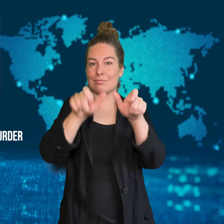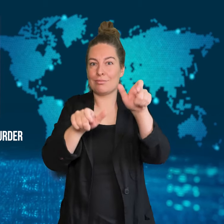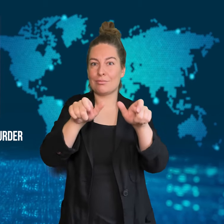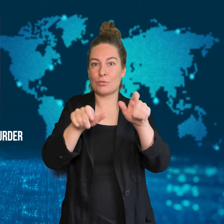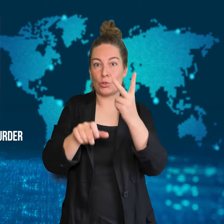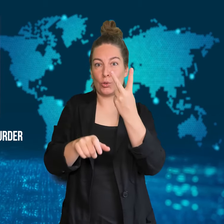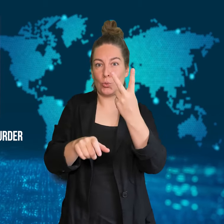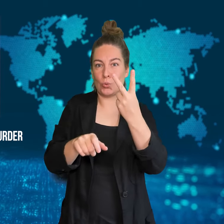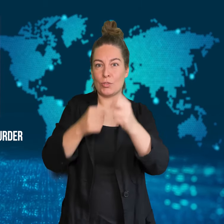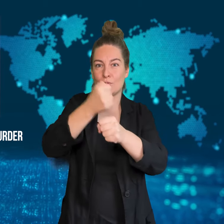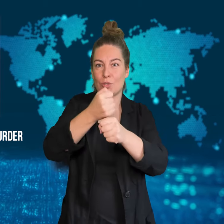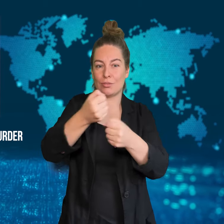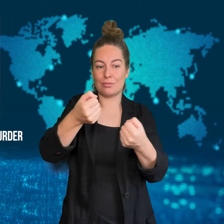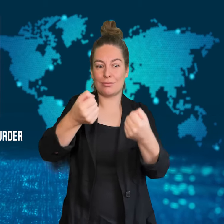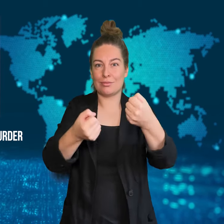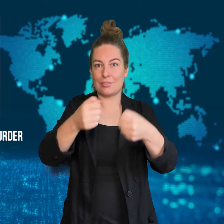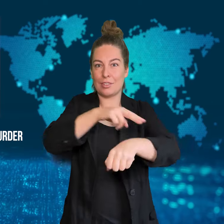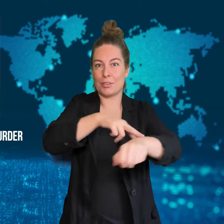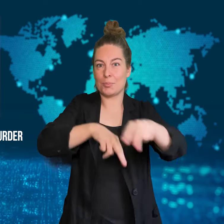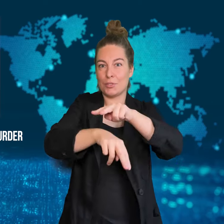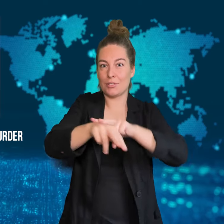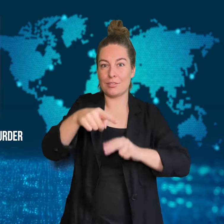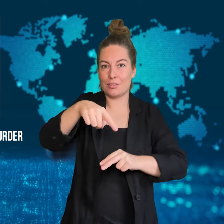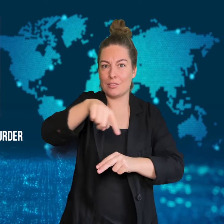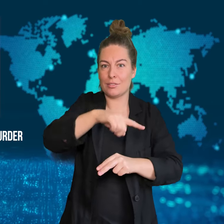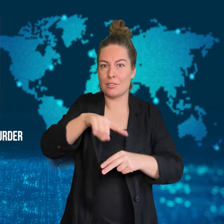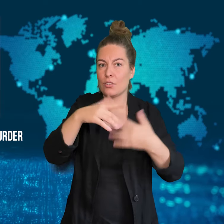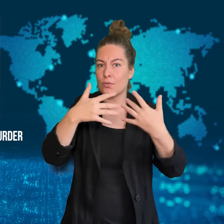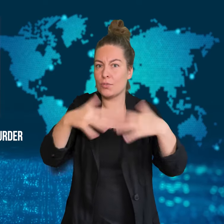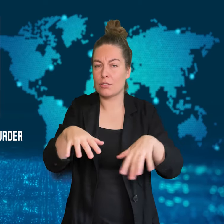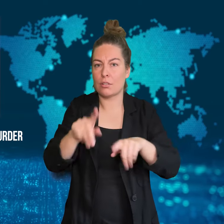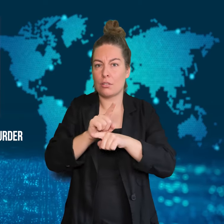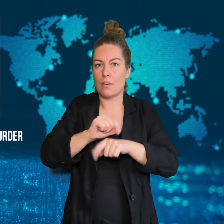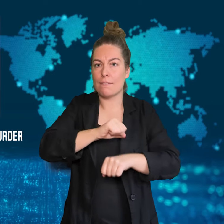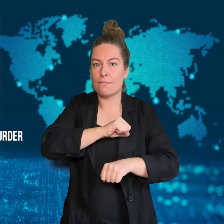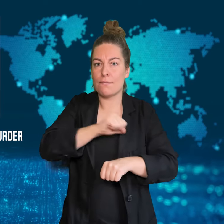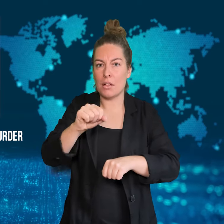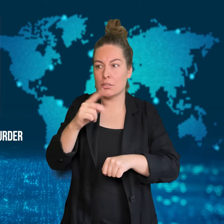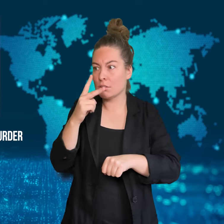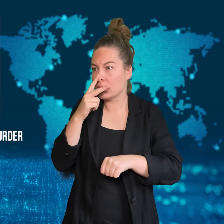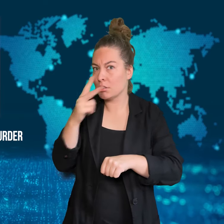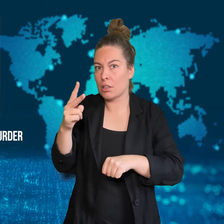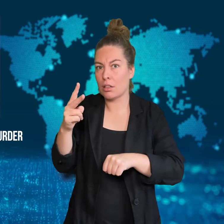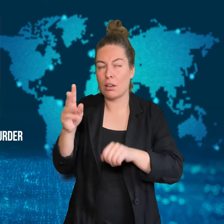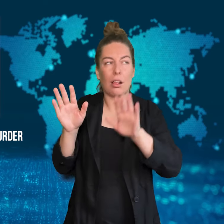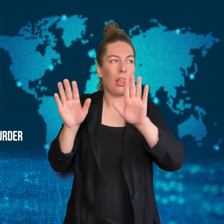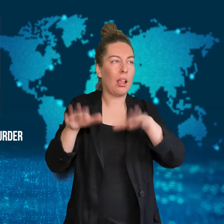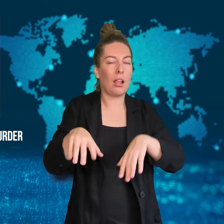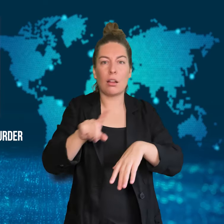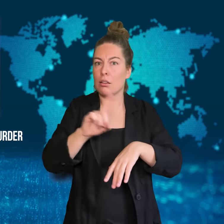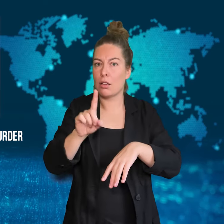The statement praised the plane's captain and first officer